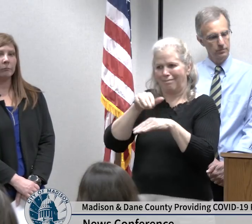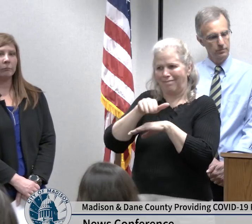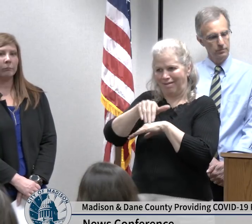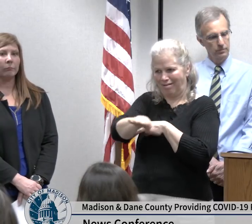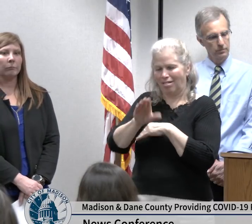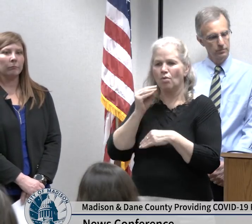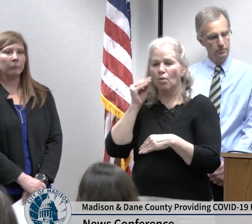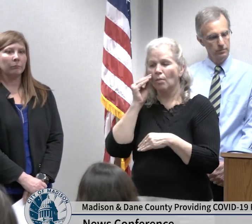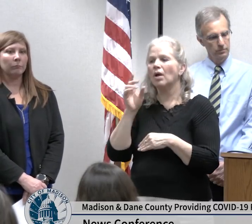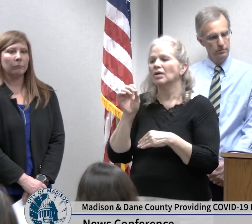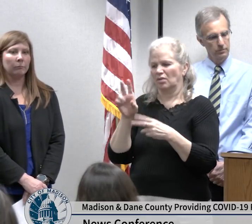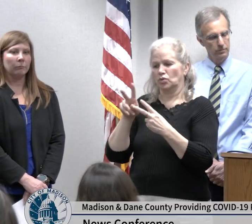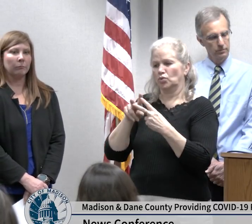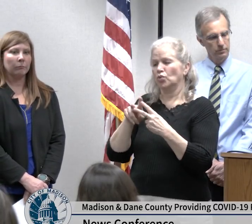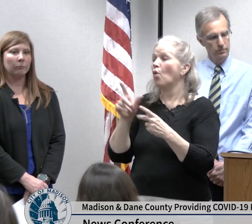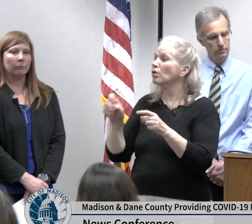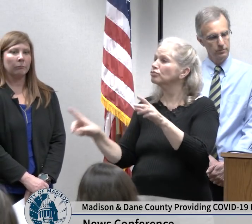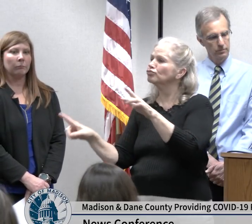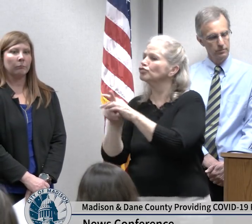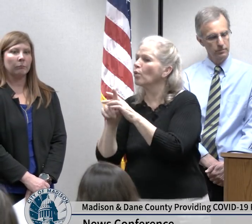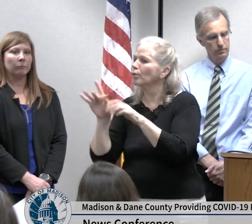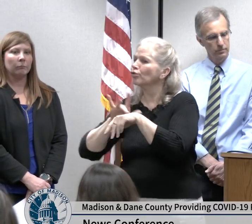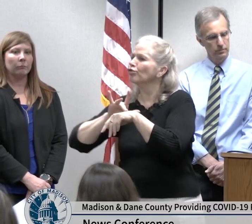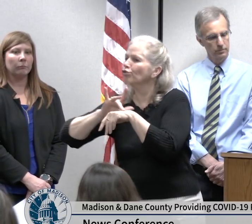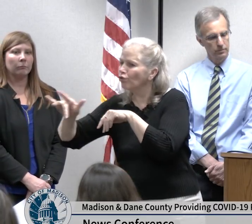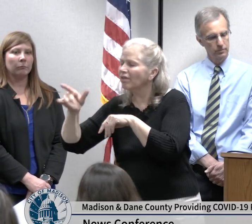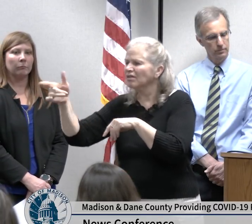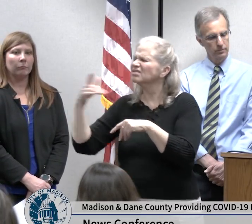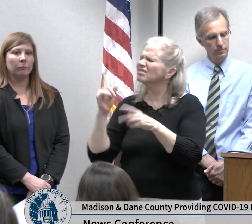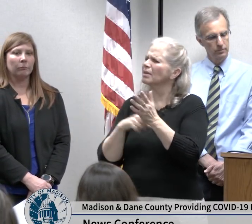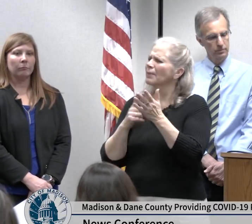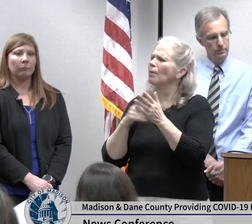crowds than a polling place and so that you don't miss your opportunity to vote